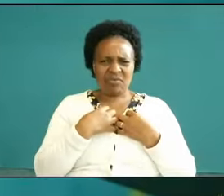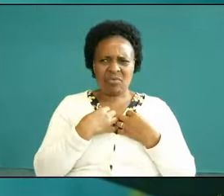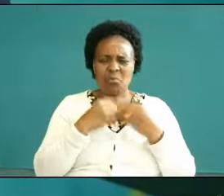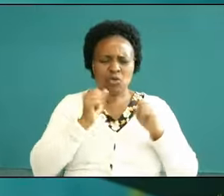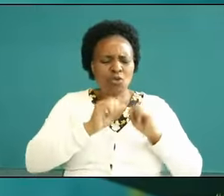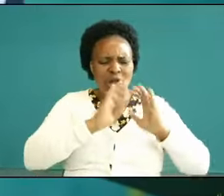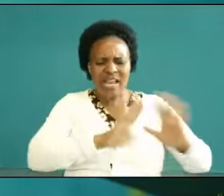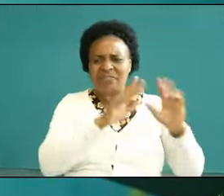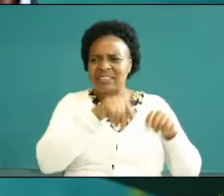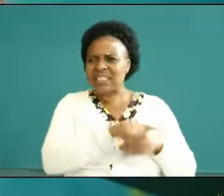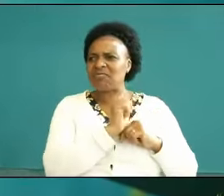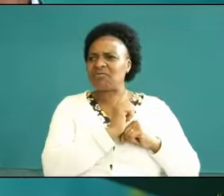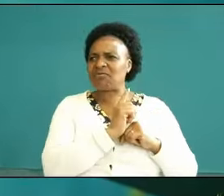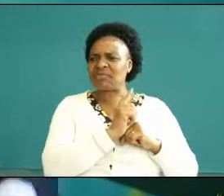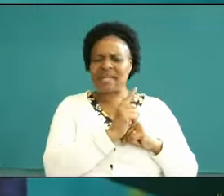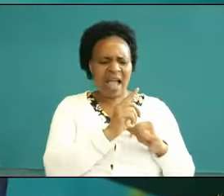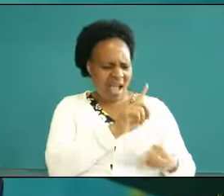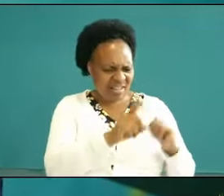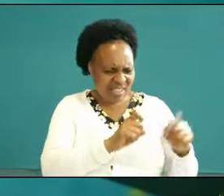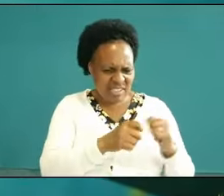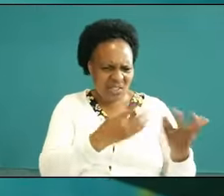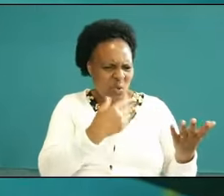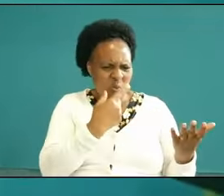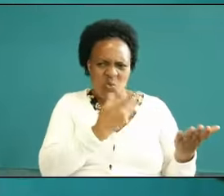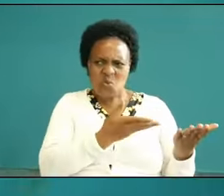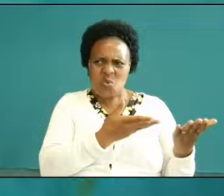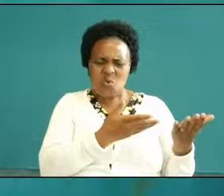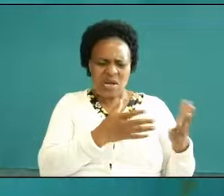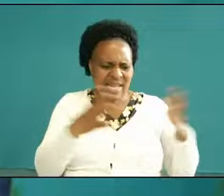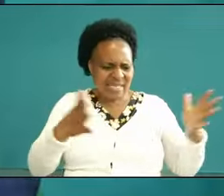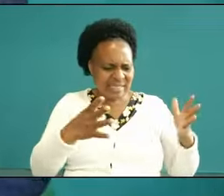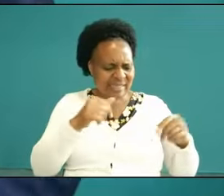themselves you know they beginning asking themselves who will be greatest in his kingdom now